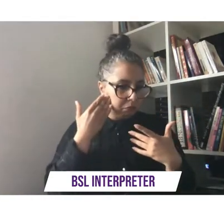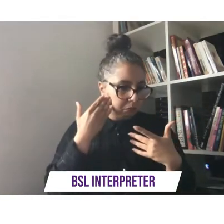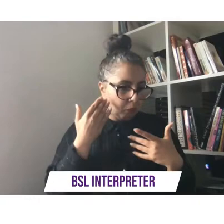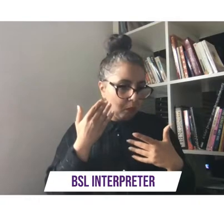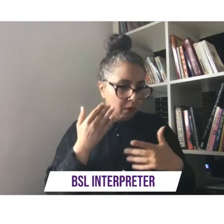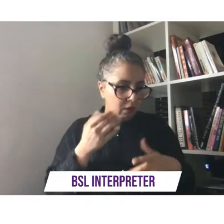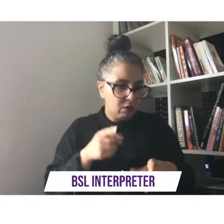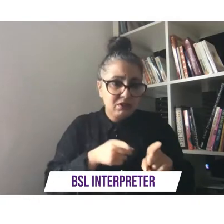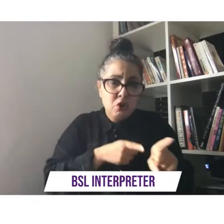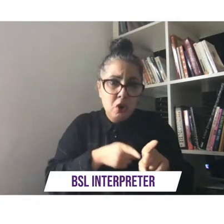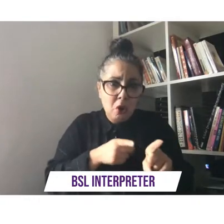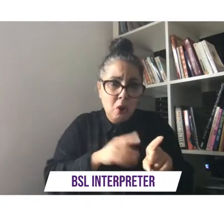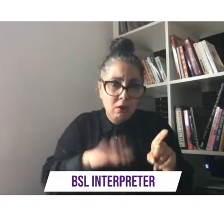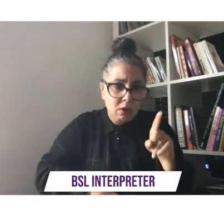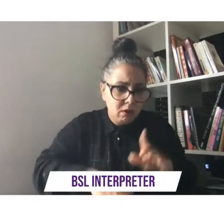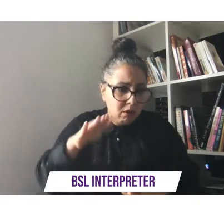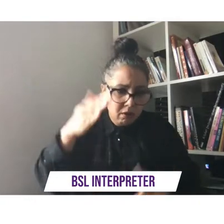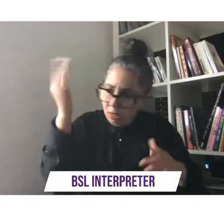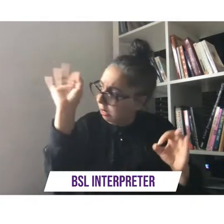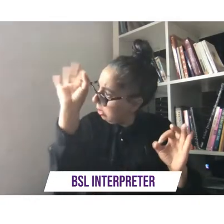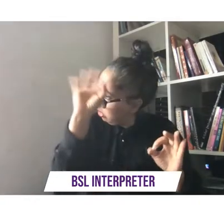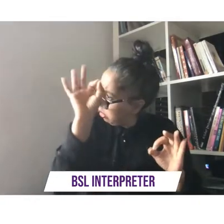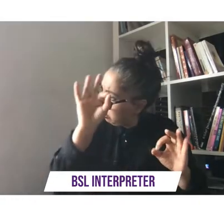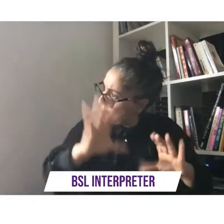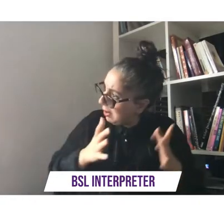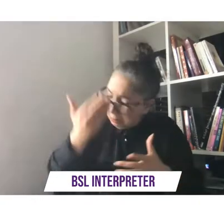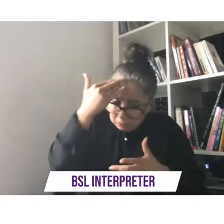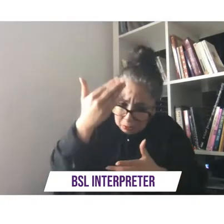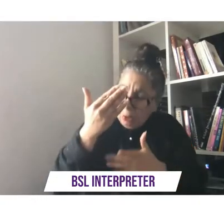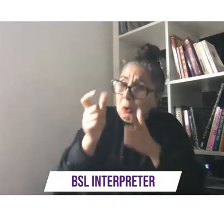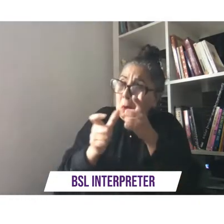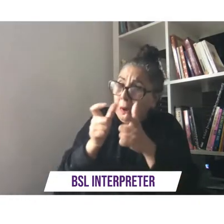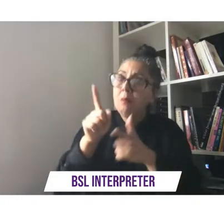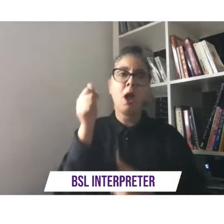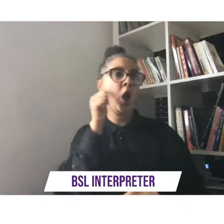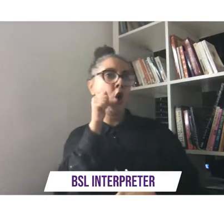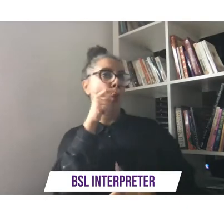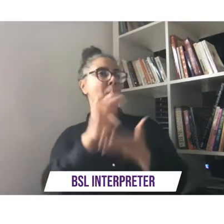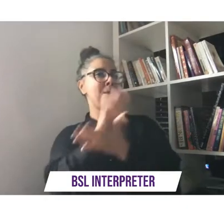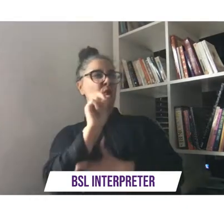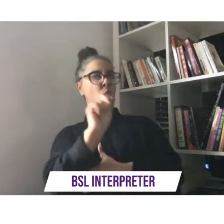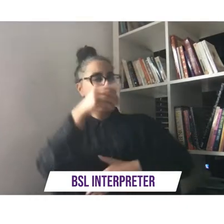knowing i wanted to to have freedom and um it reminded me of the here and now and how